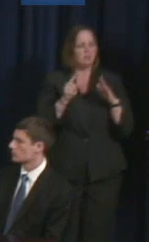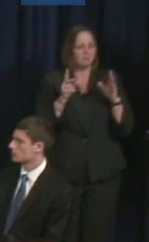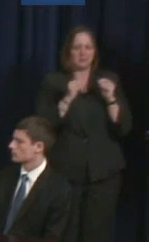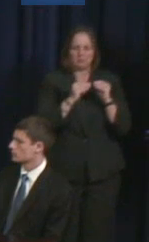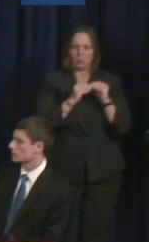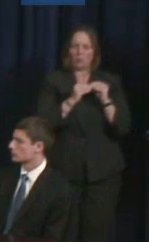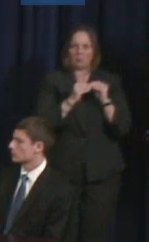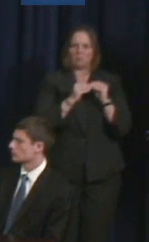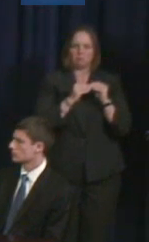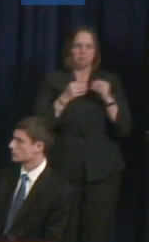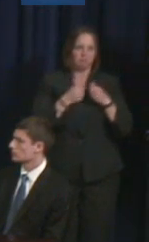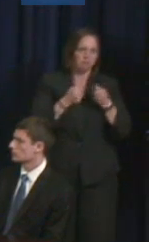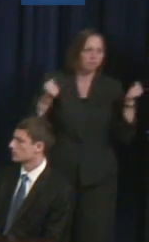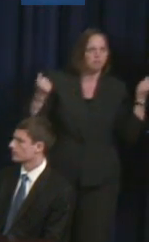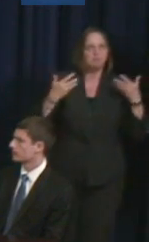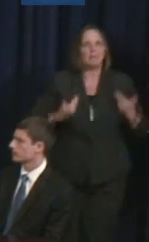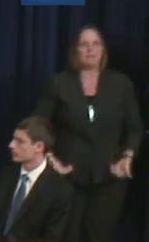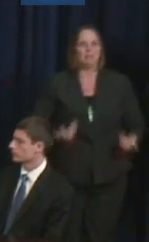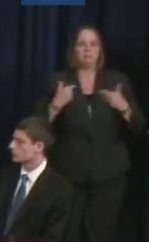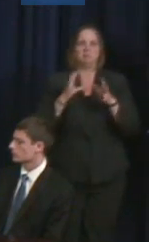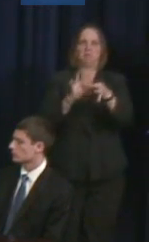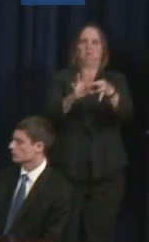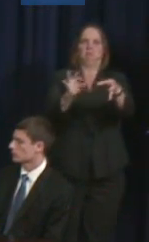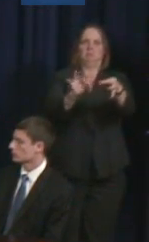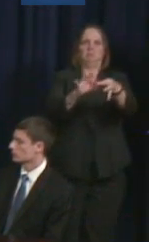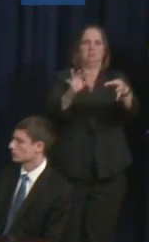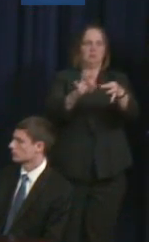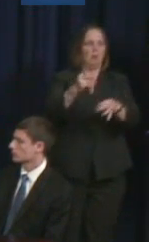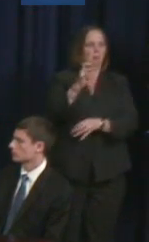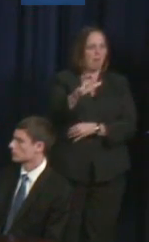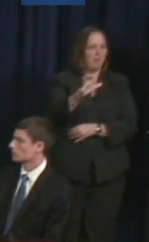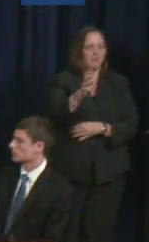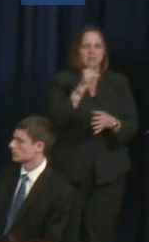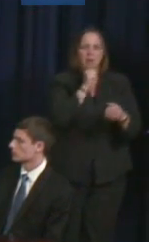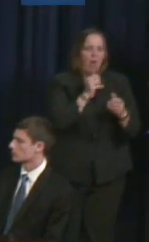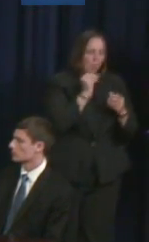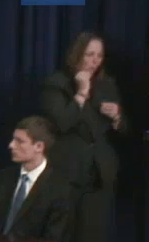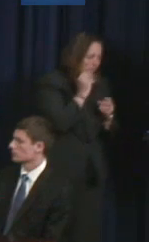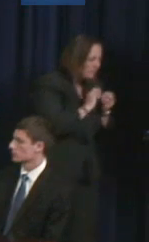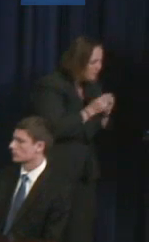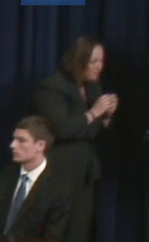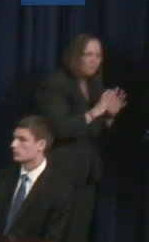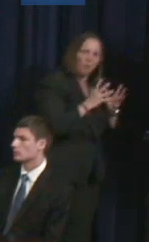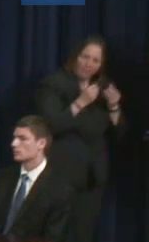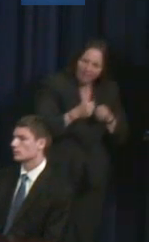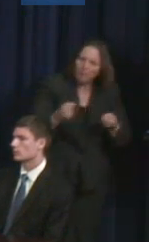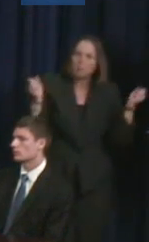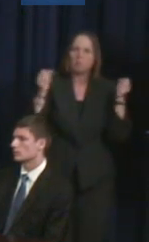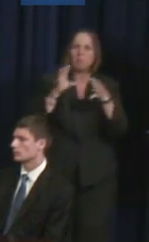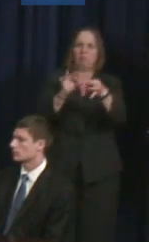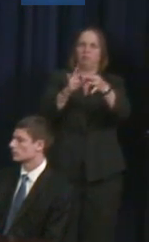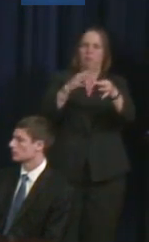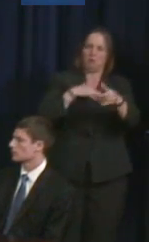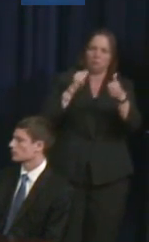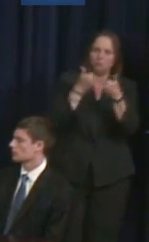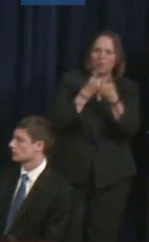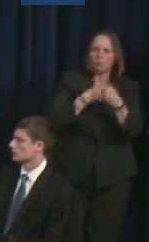the simple strategy of using your voice and being public and being open about what our challenges are and what our goals are.